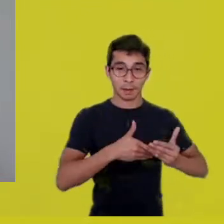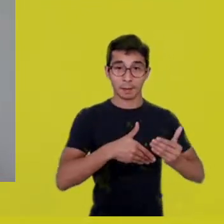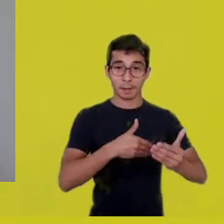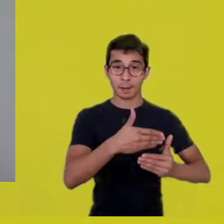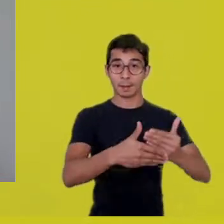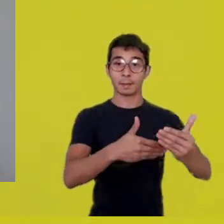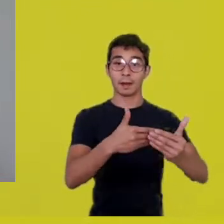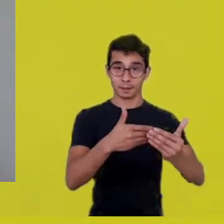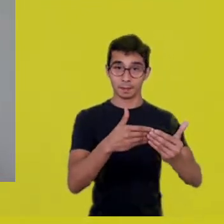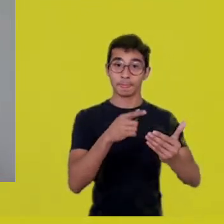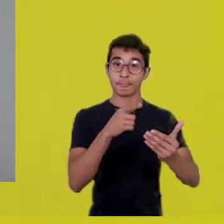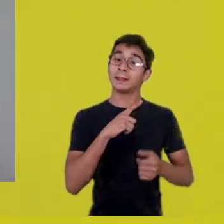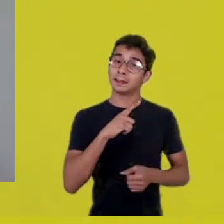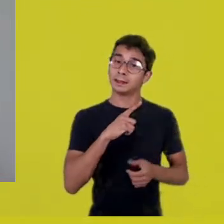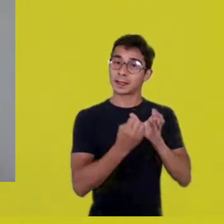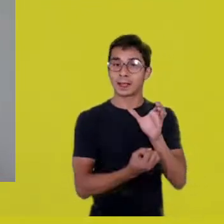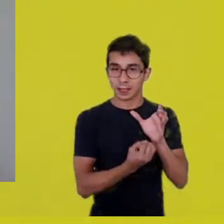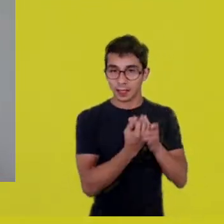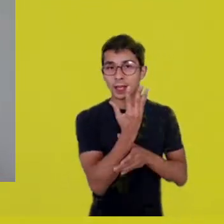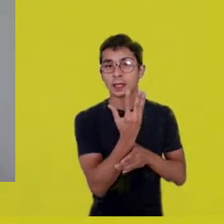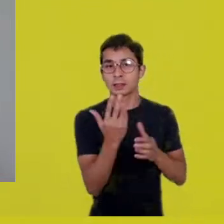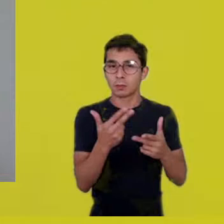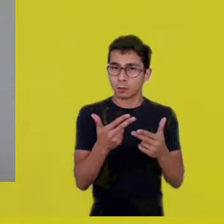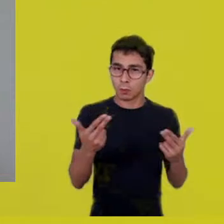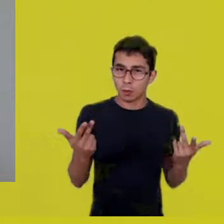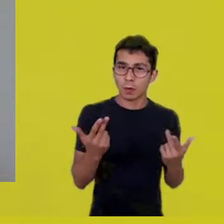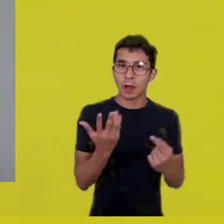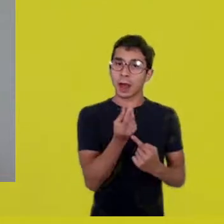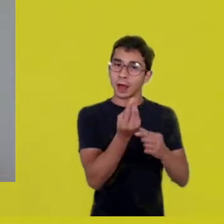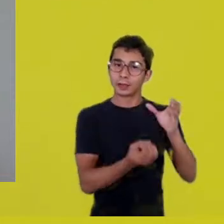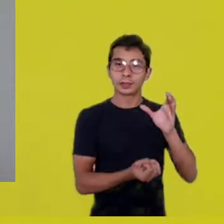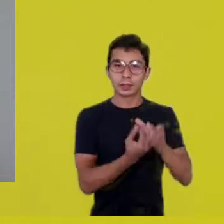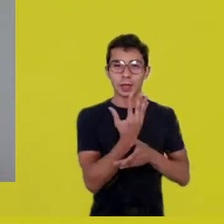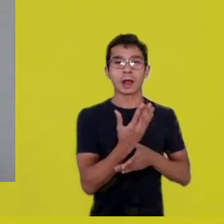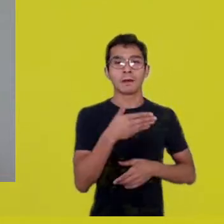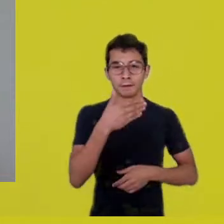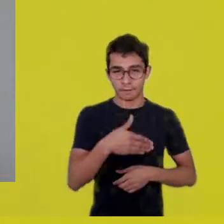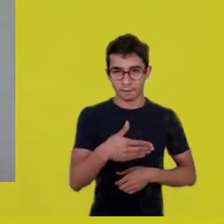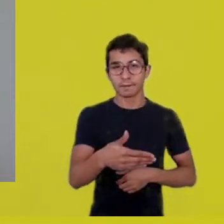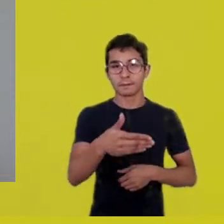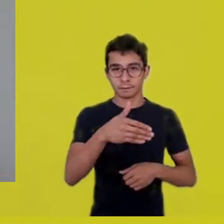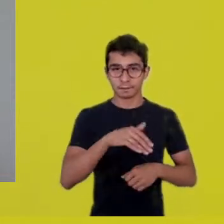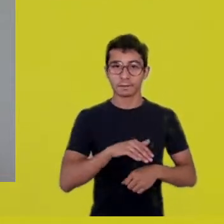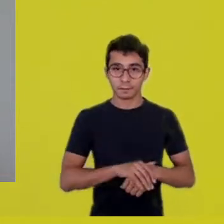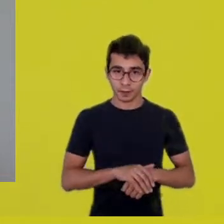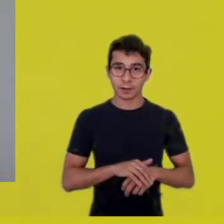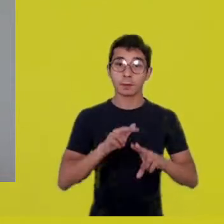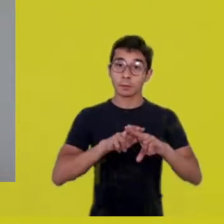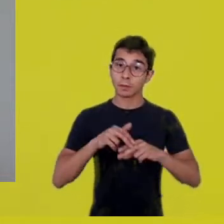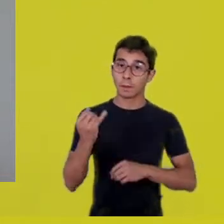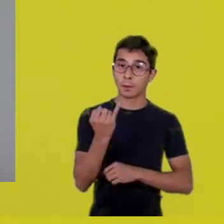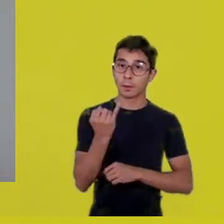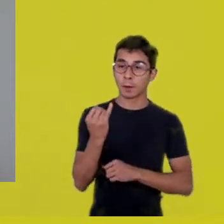some kind of result, this process that will develop in the formed group.